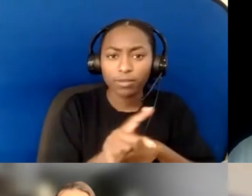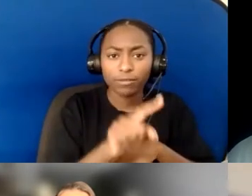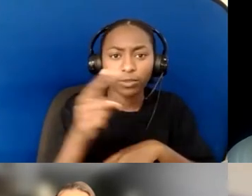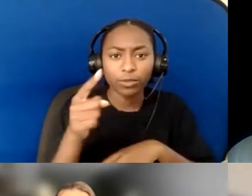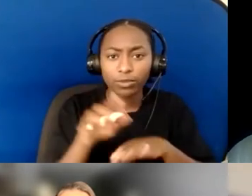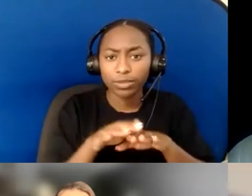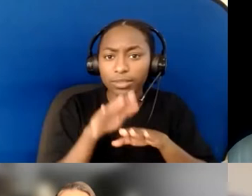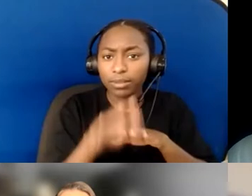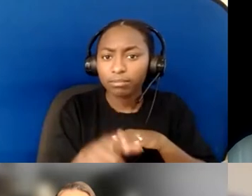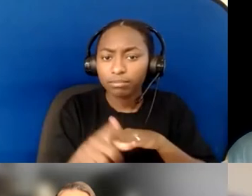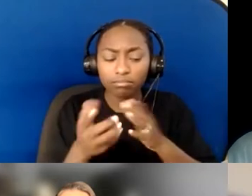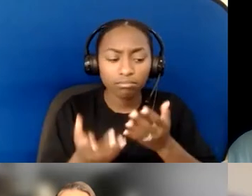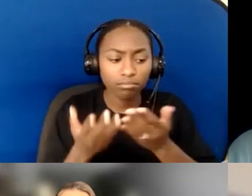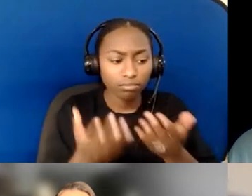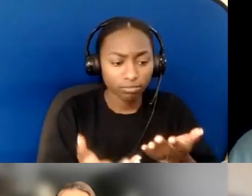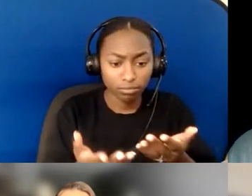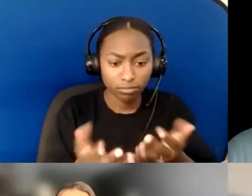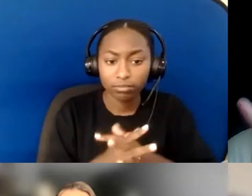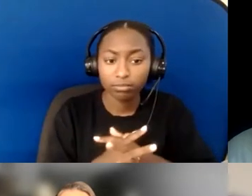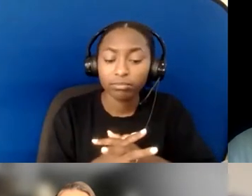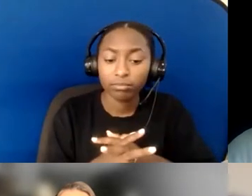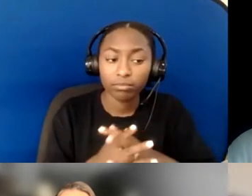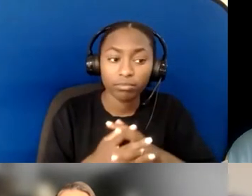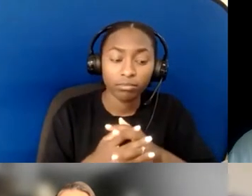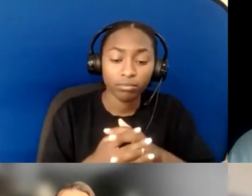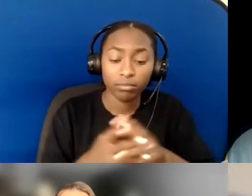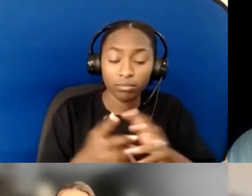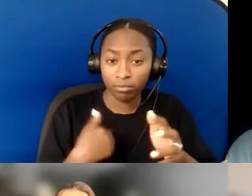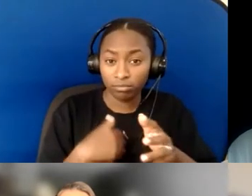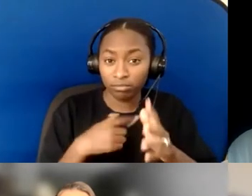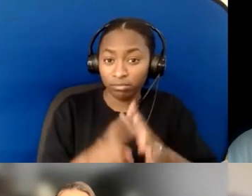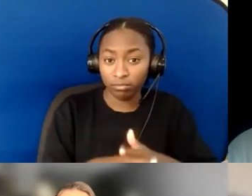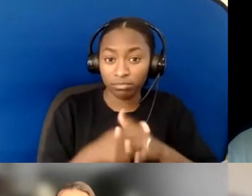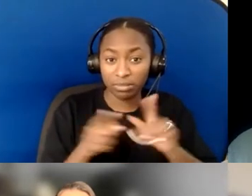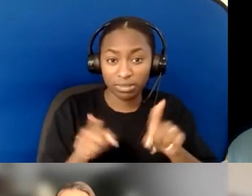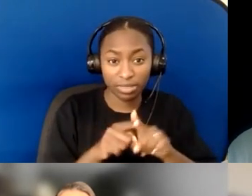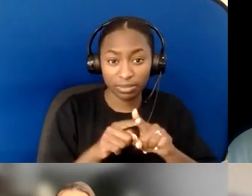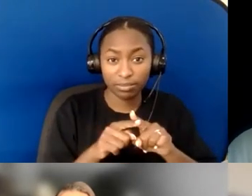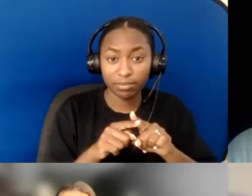Dave, we're going to start in the order that we went in the panel, so I'm going to start with you, Dave,